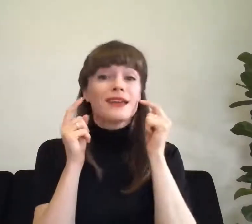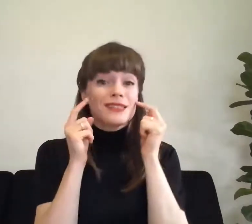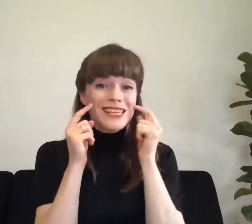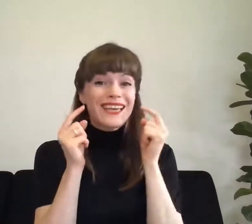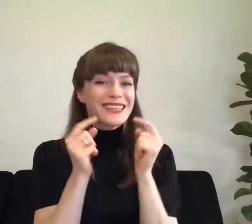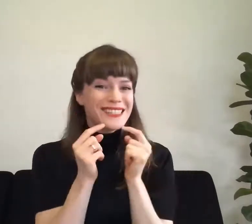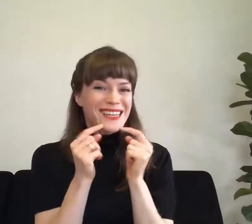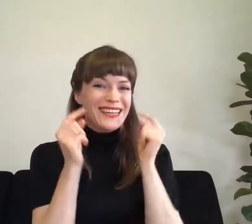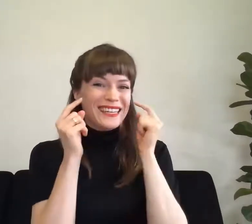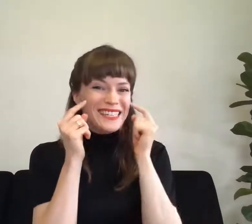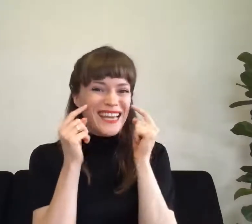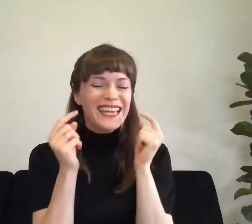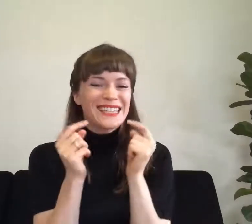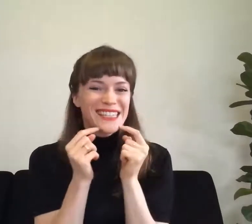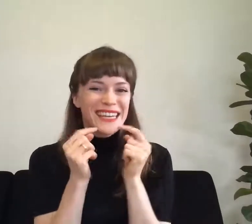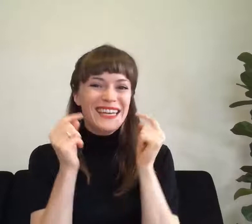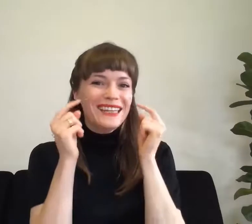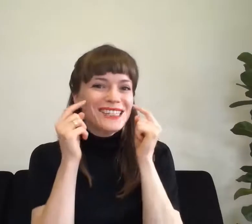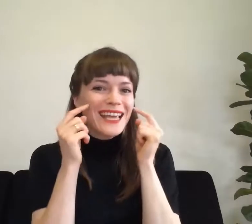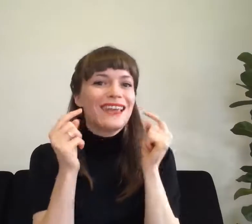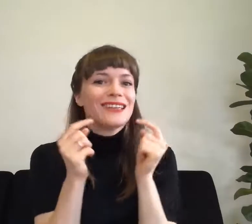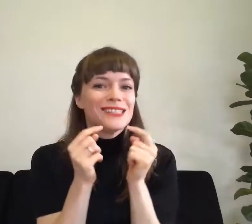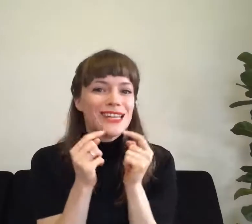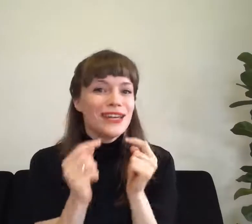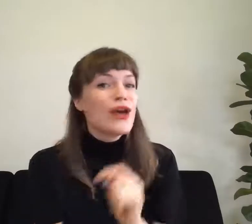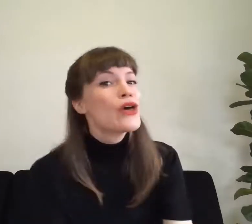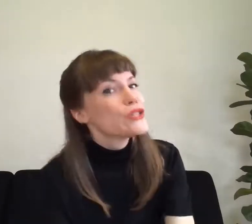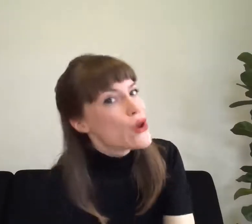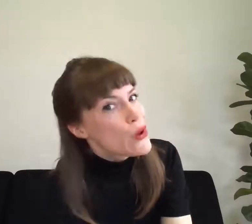cheek chin, cheek chin, cheek chin, toes